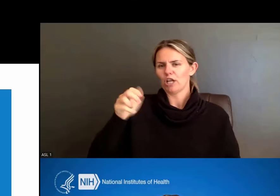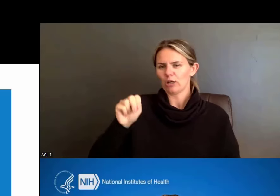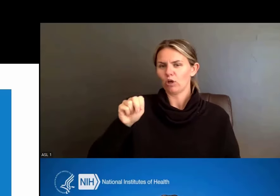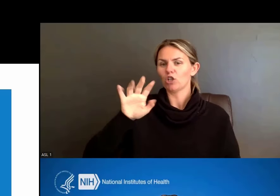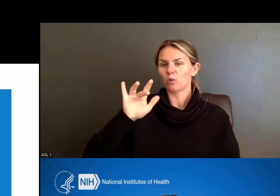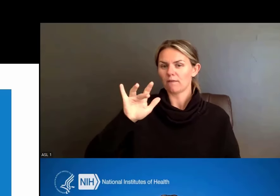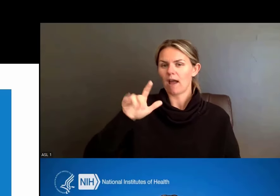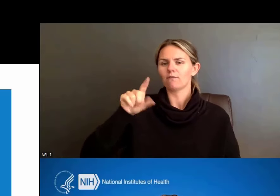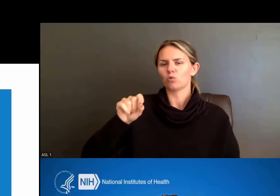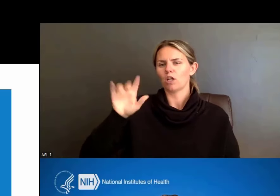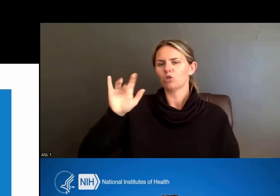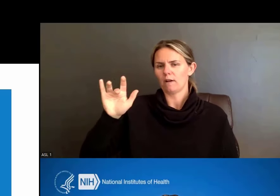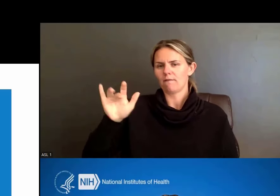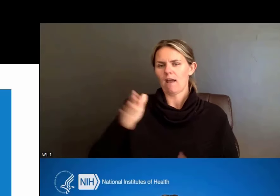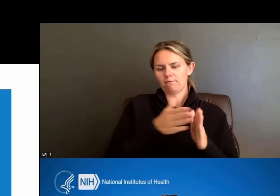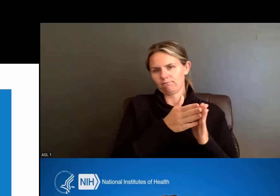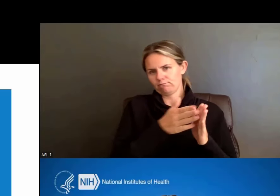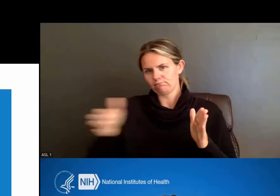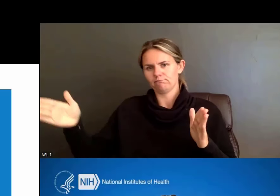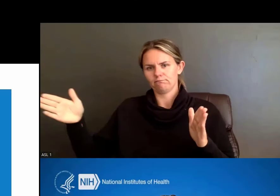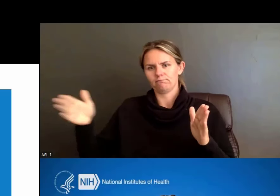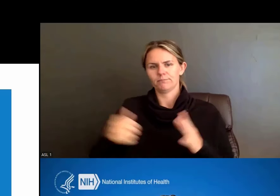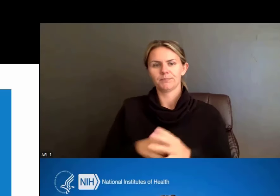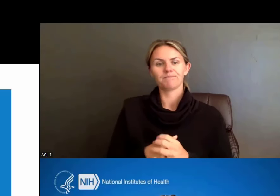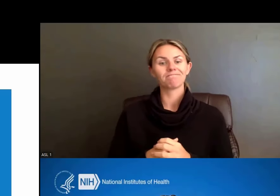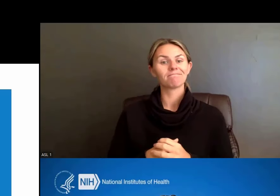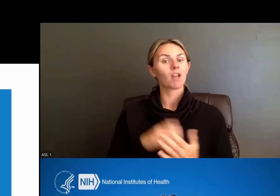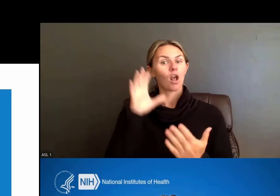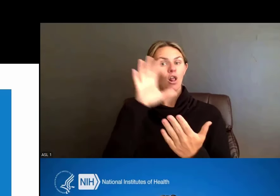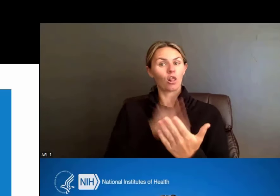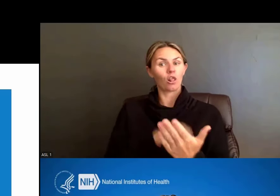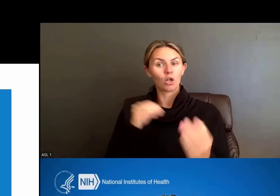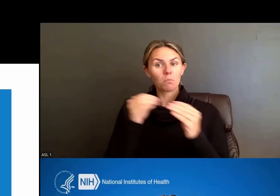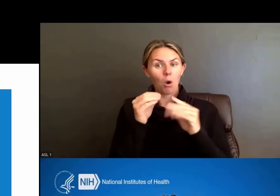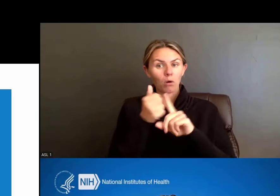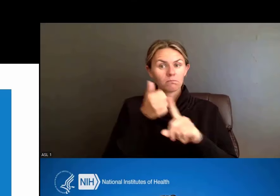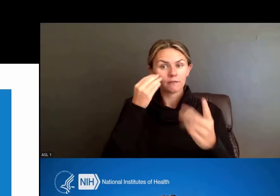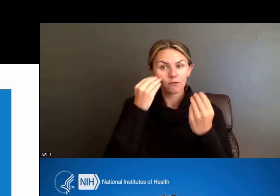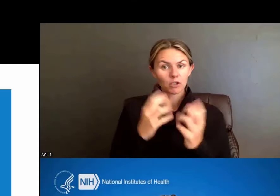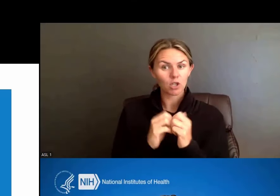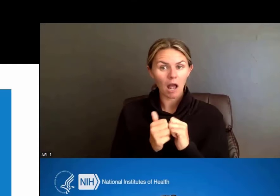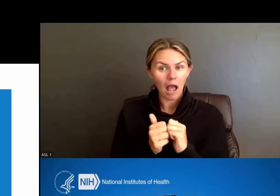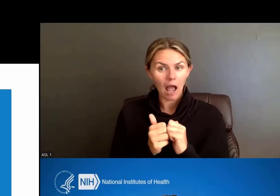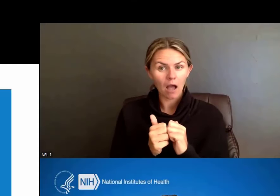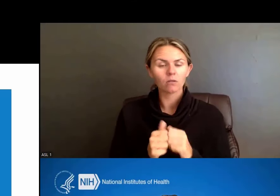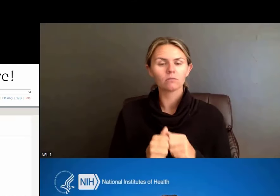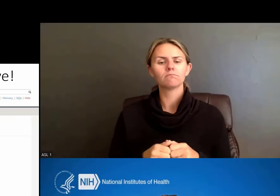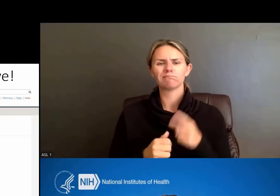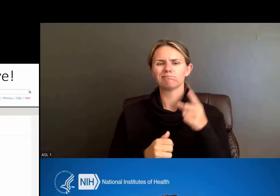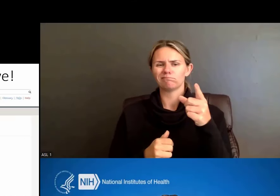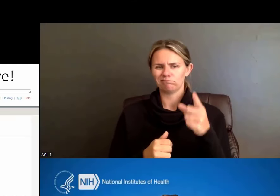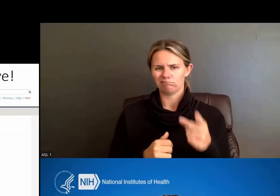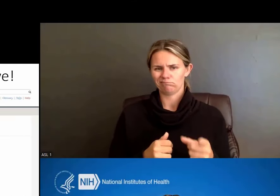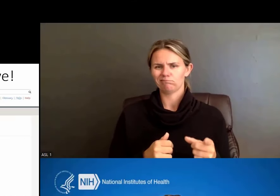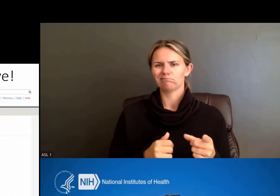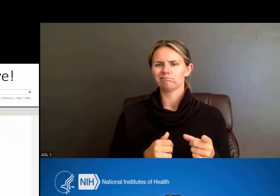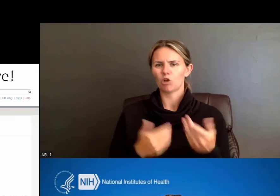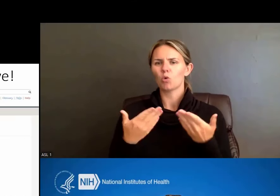So, how do you learn more information? I mentioned resources a little while ago, so now let's talk about those resources